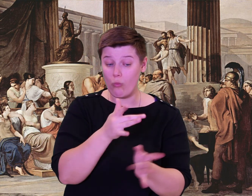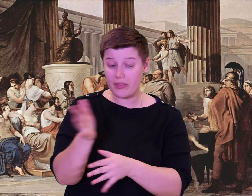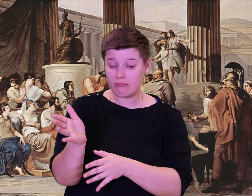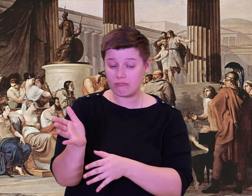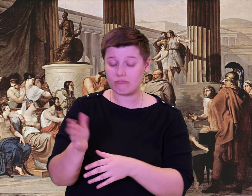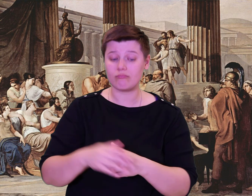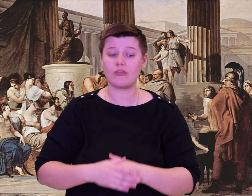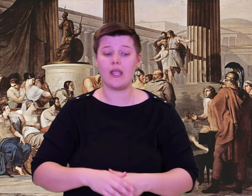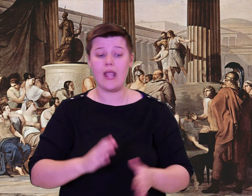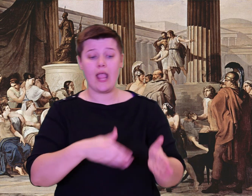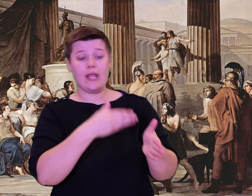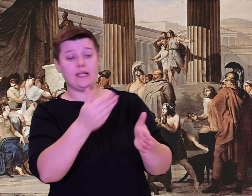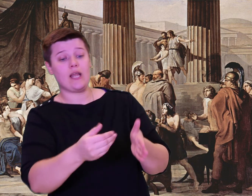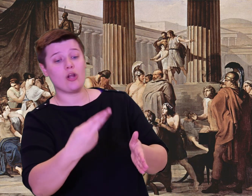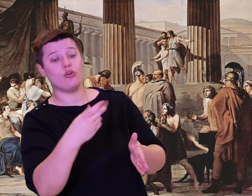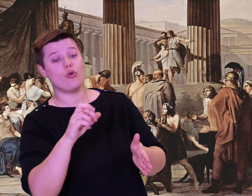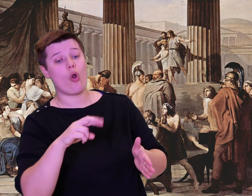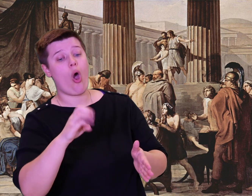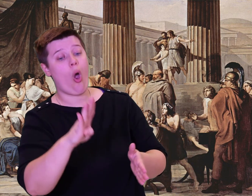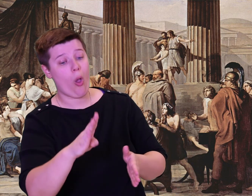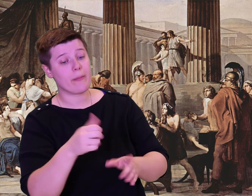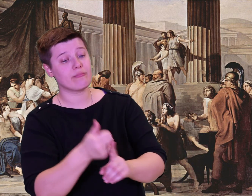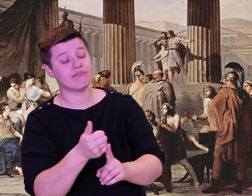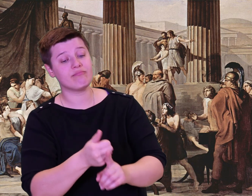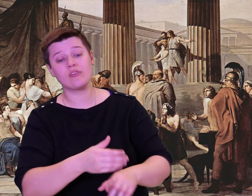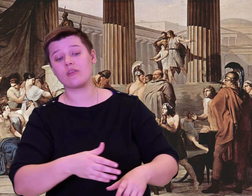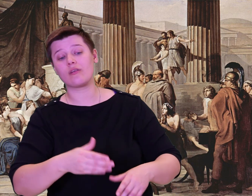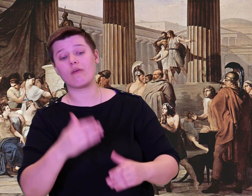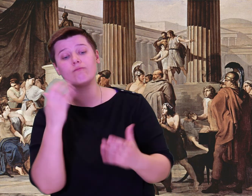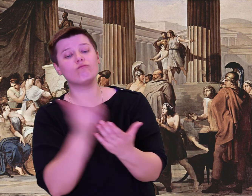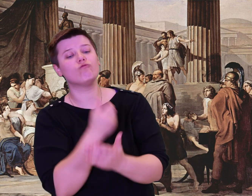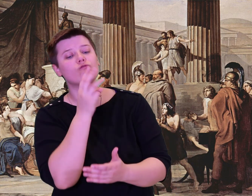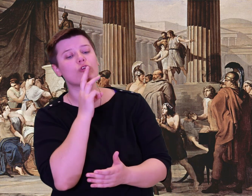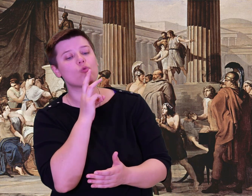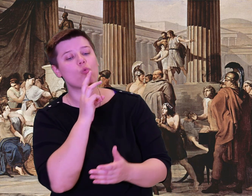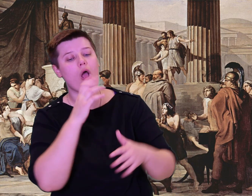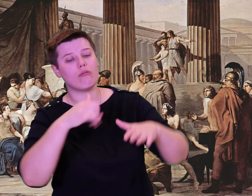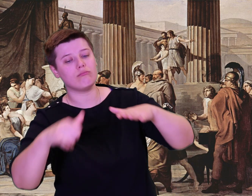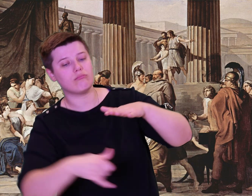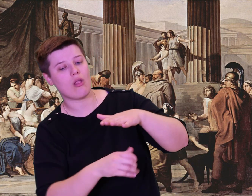Cyclopic people have no red-cheeked ships, and no shipwright among them who